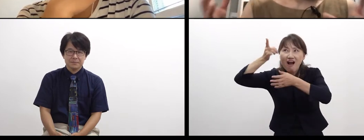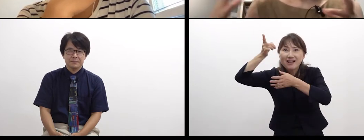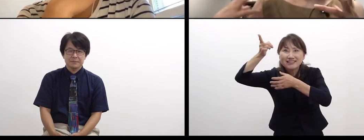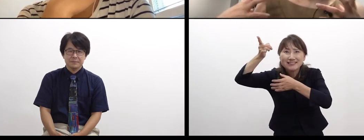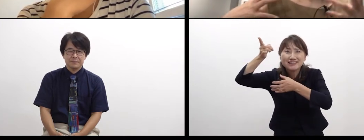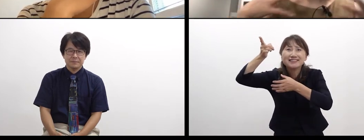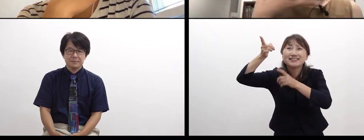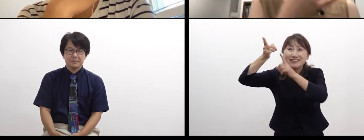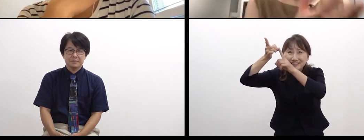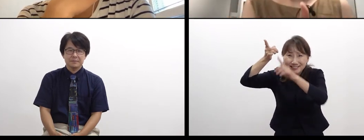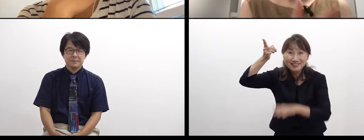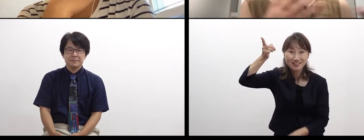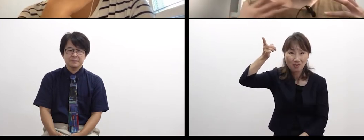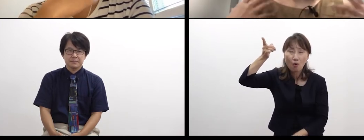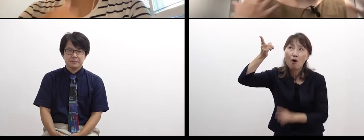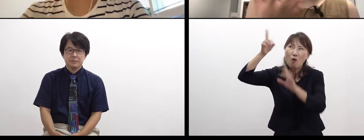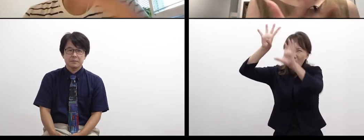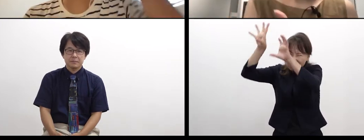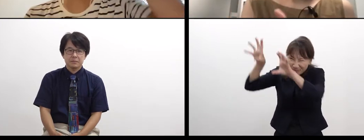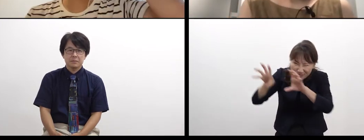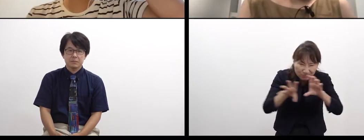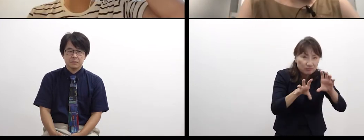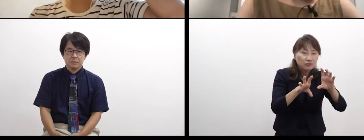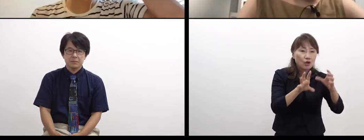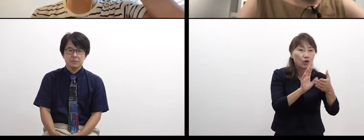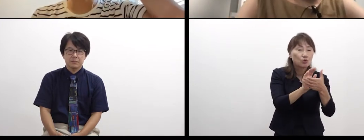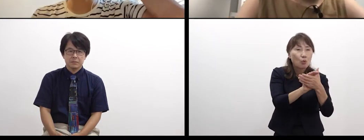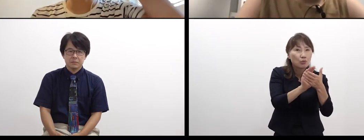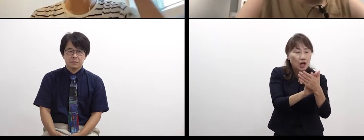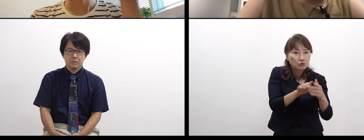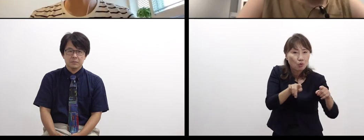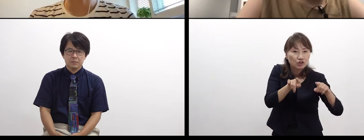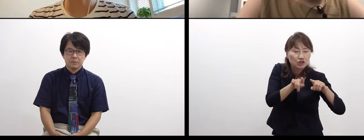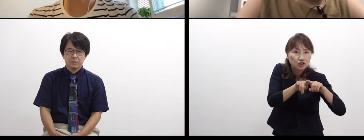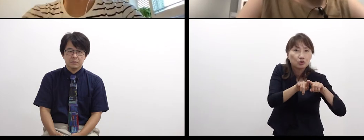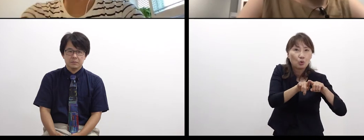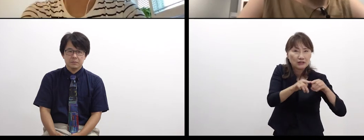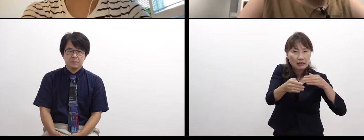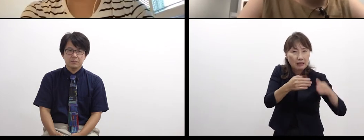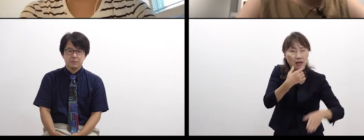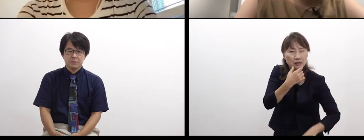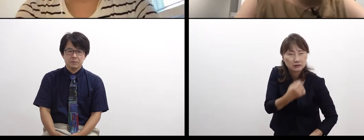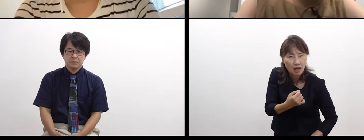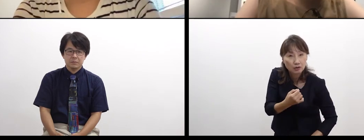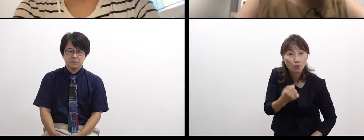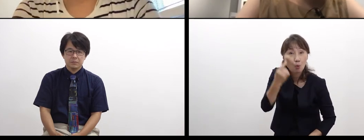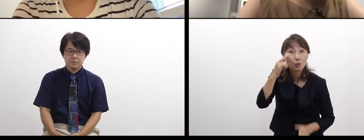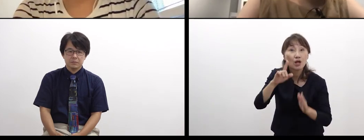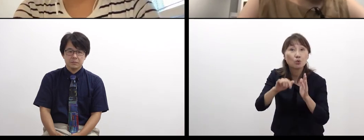in the creative or imaginary world of my father.